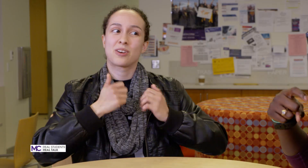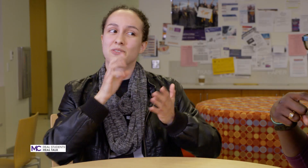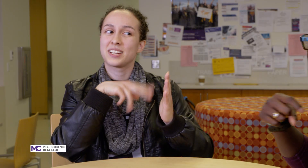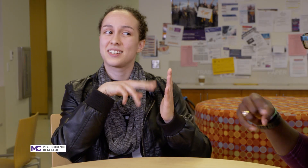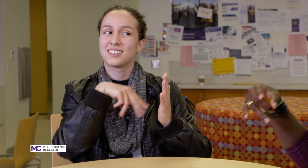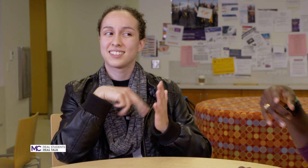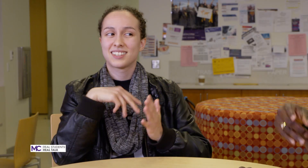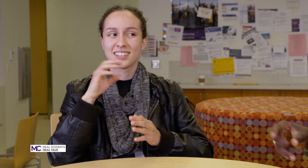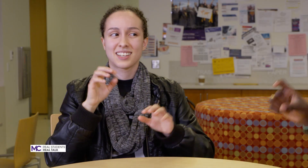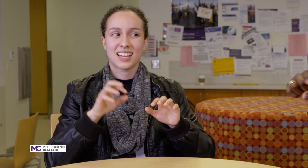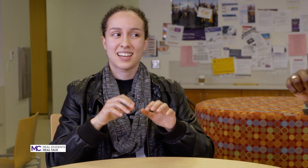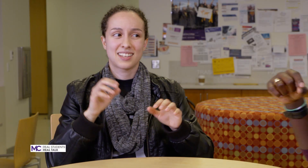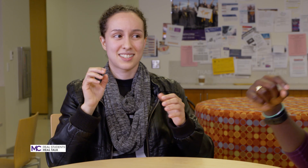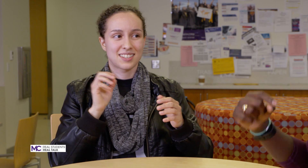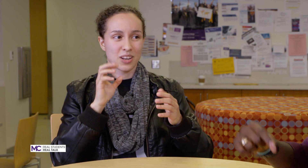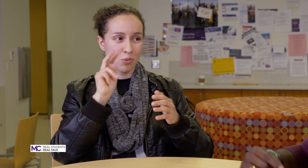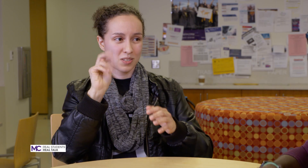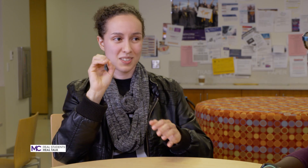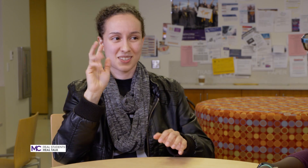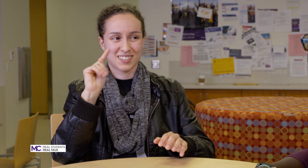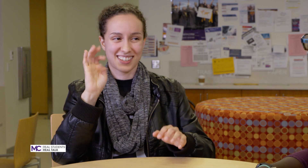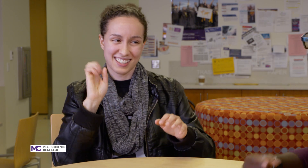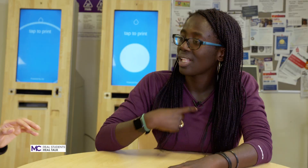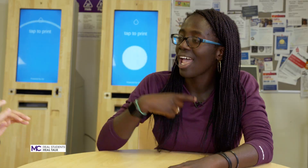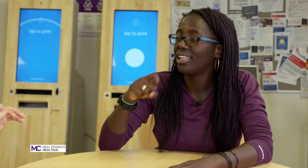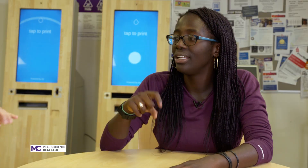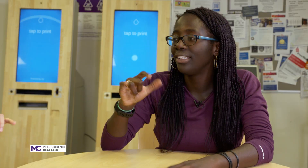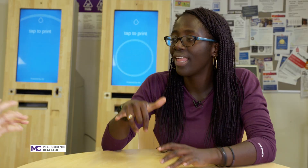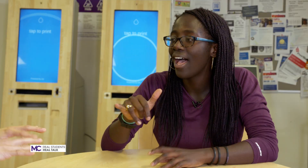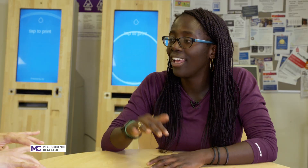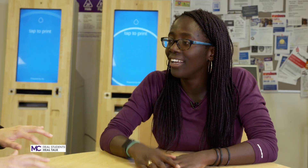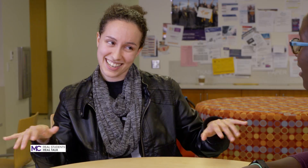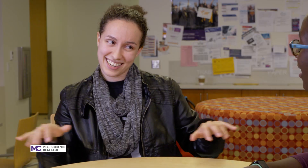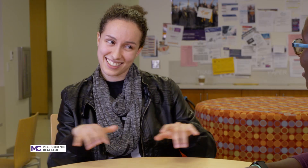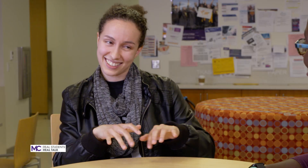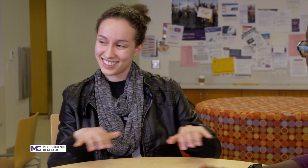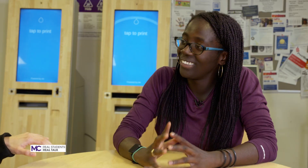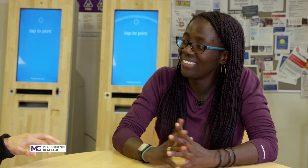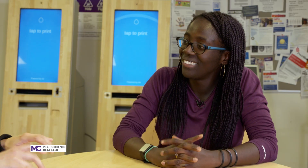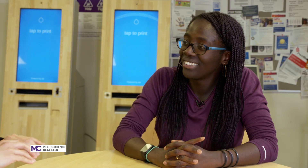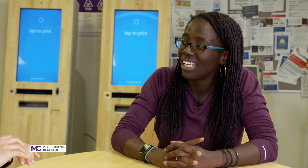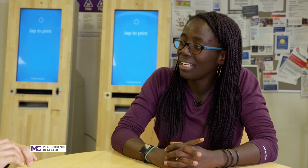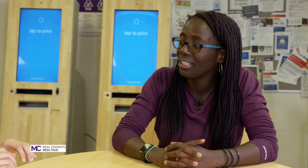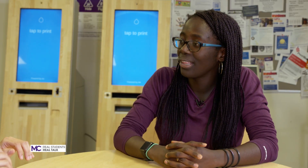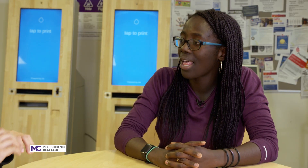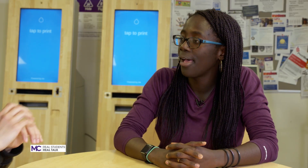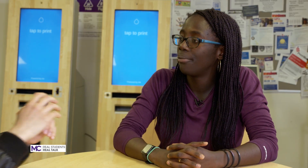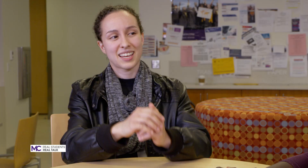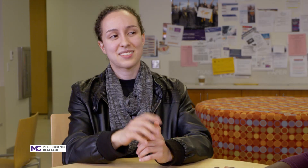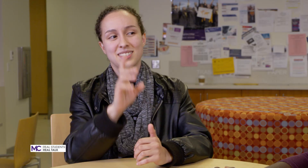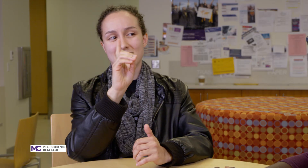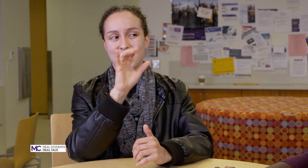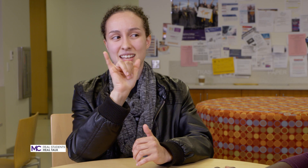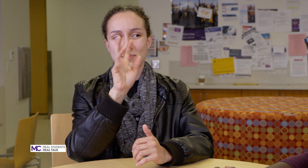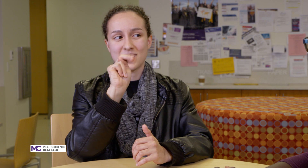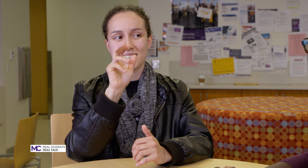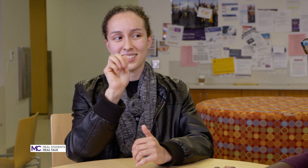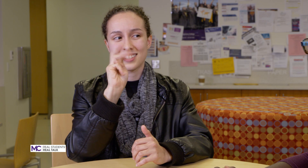to read and notes yeah dynamics